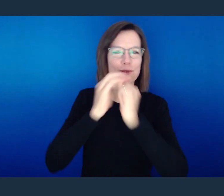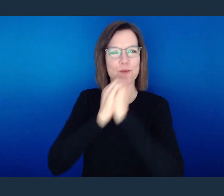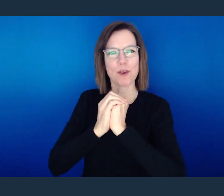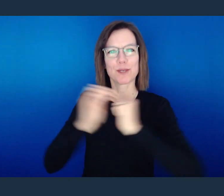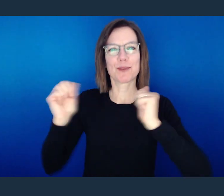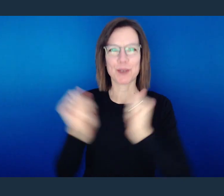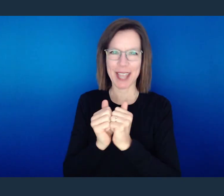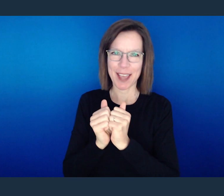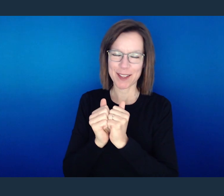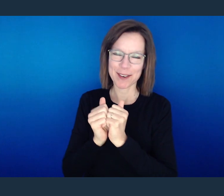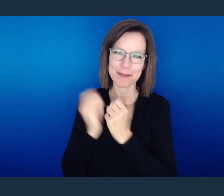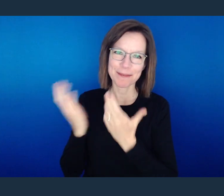worship.